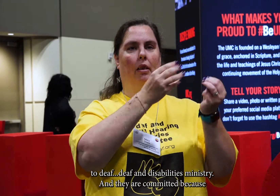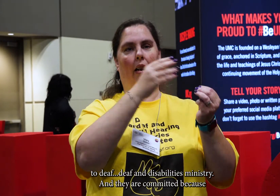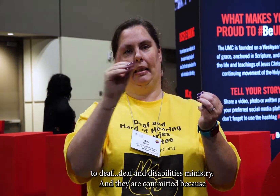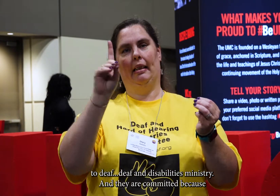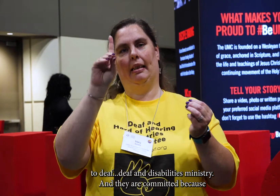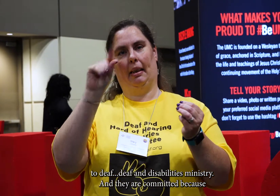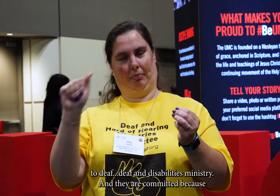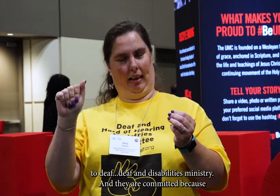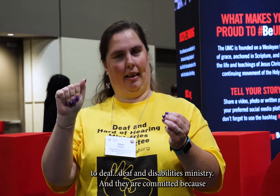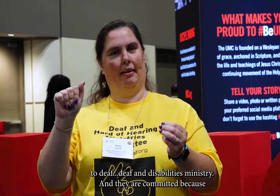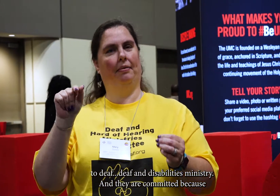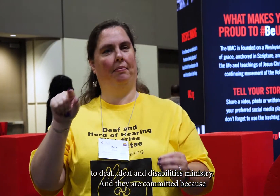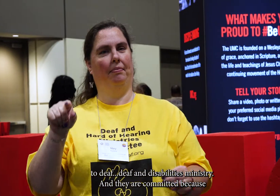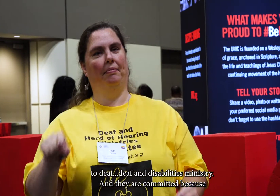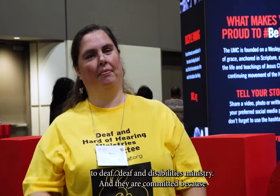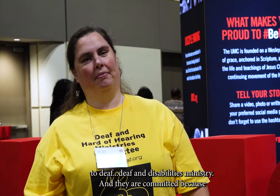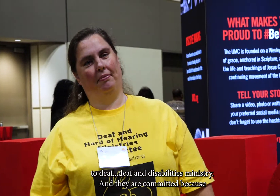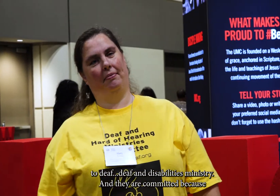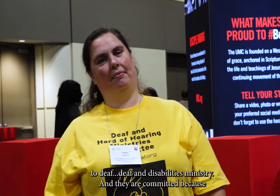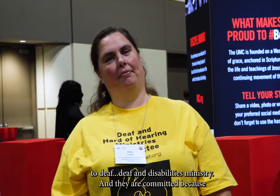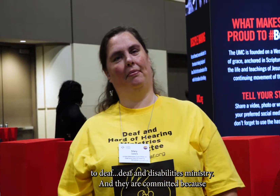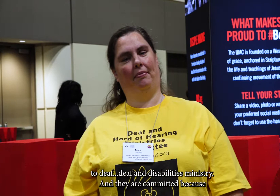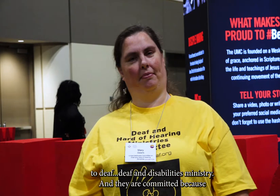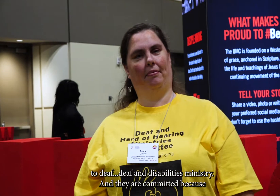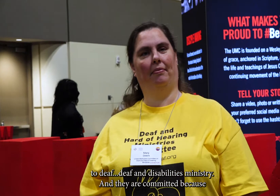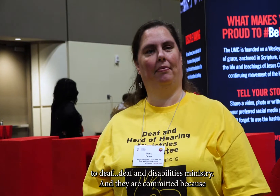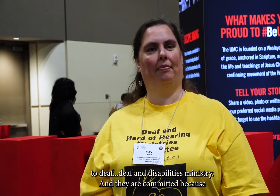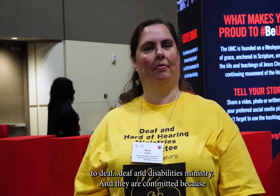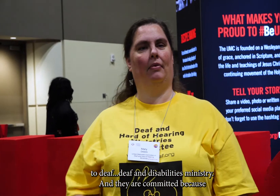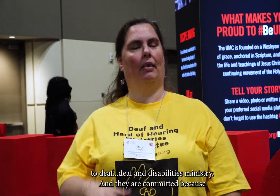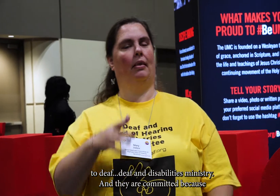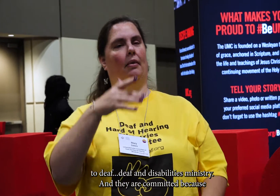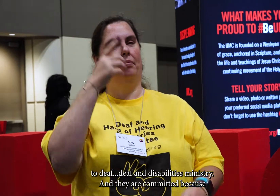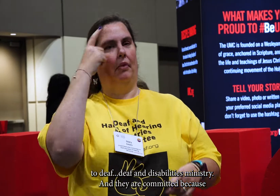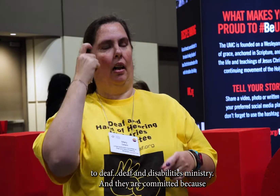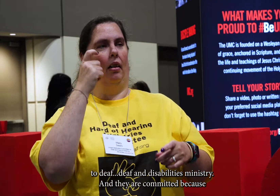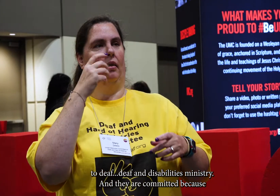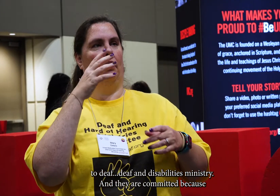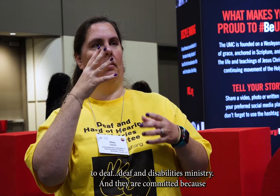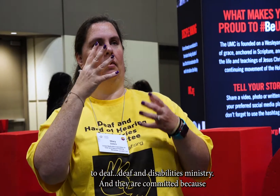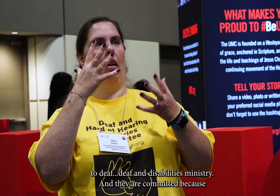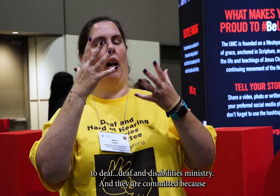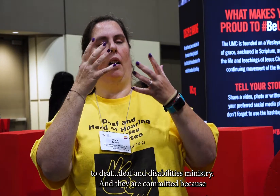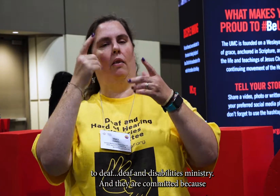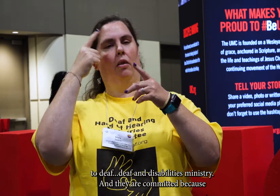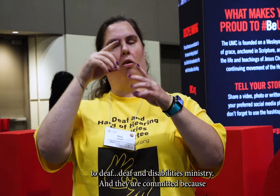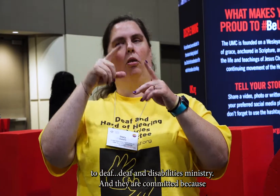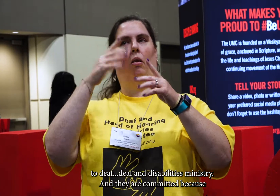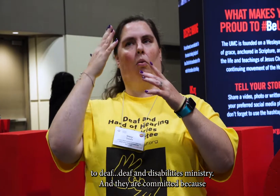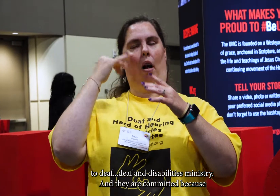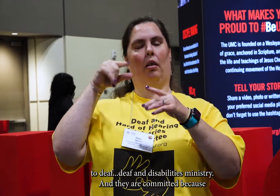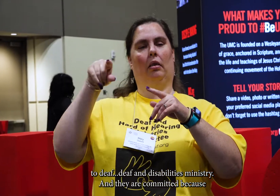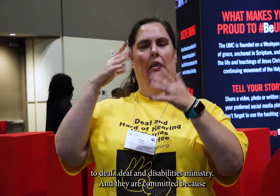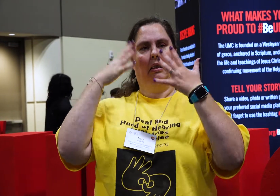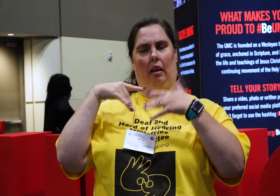to deaf...deaf and disabilities ministry. And they are committed because